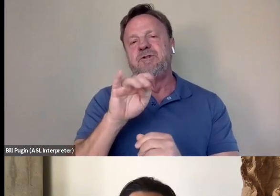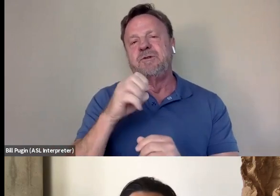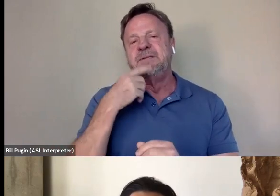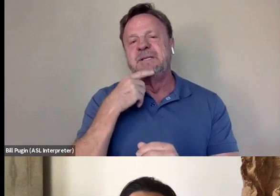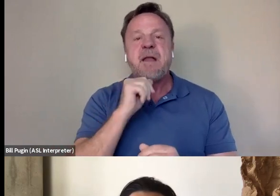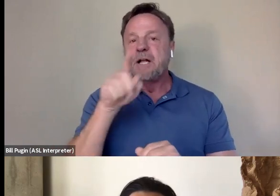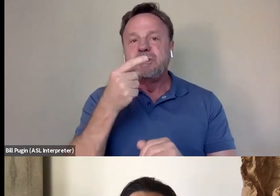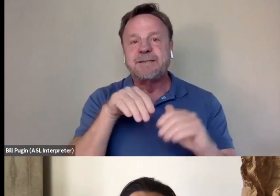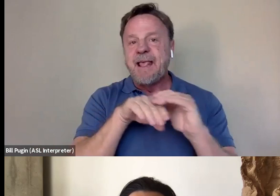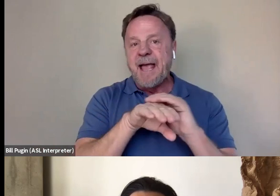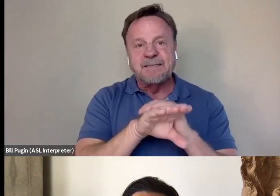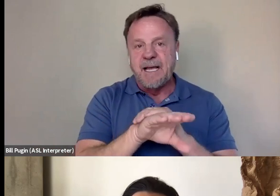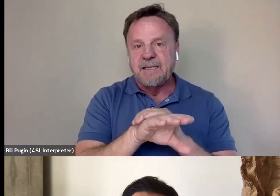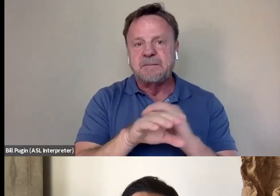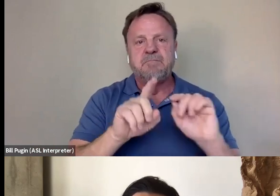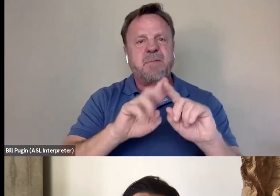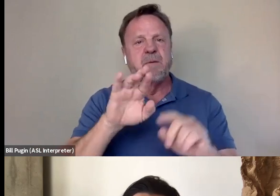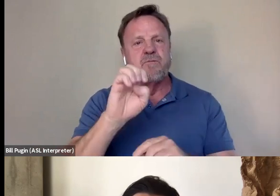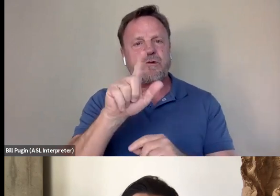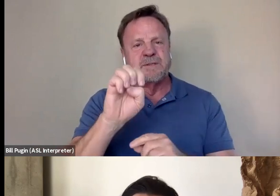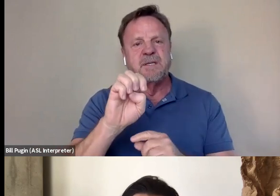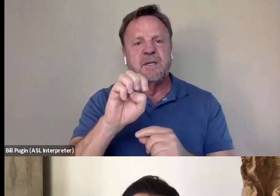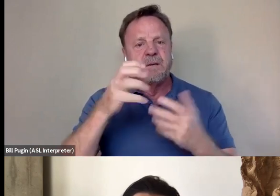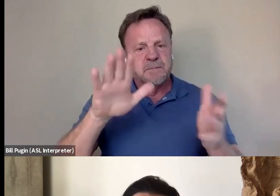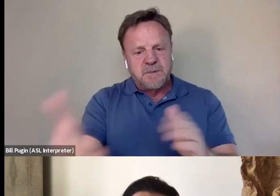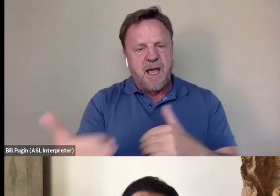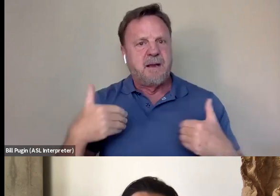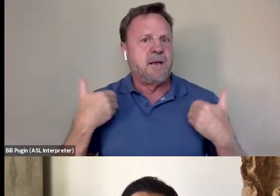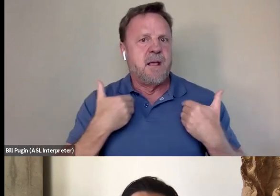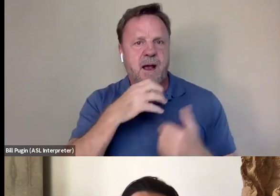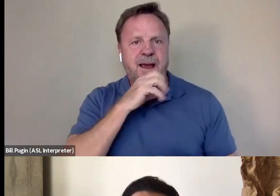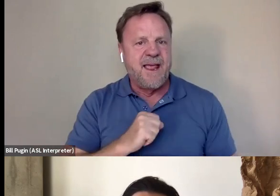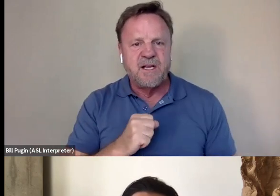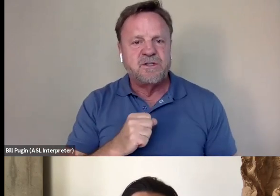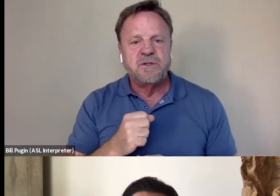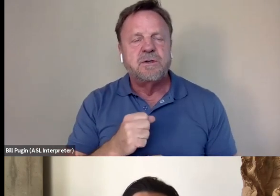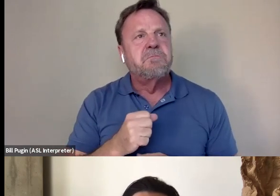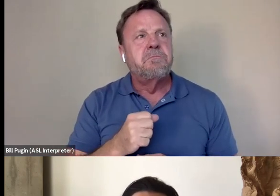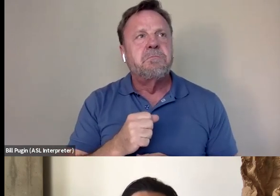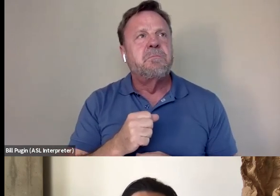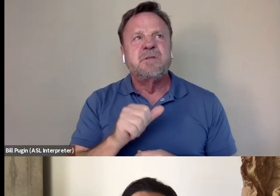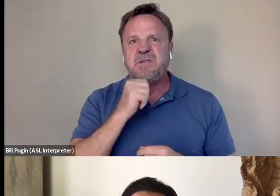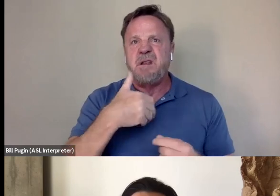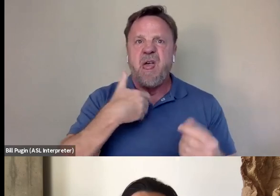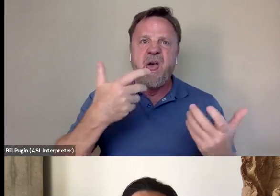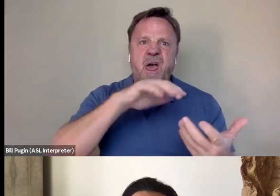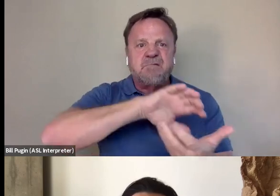but also Bruce Lee having passed away at such a young age, there wasn't that trove of archive that you would want,